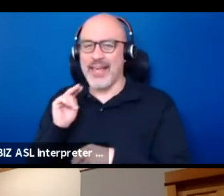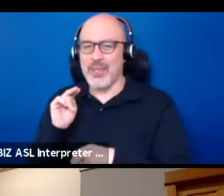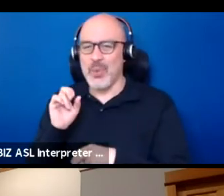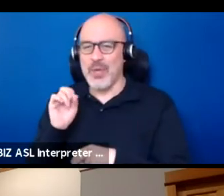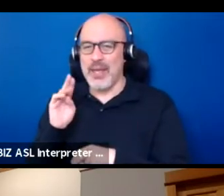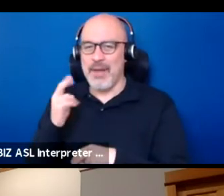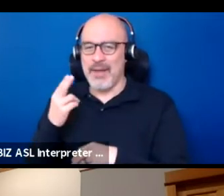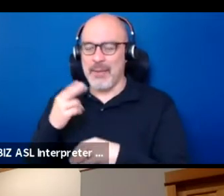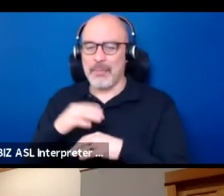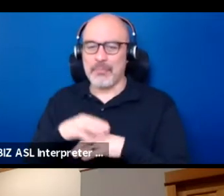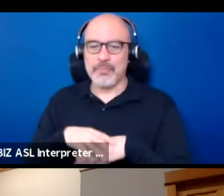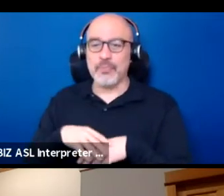Howie.